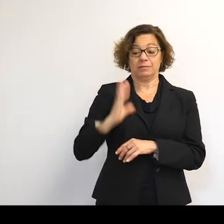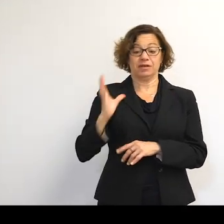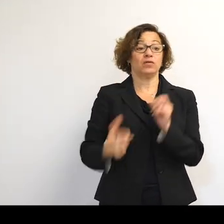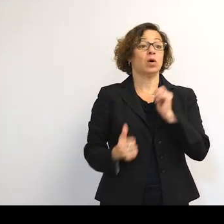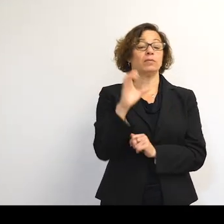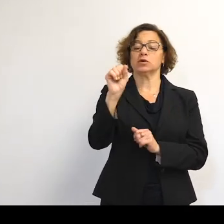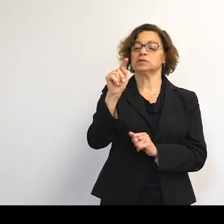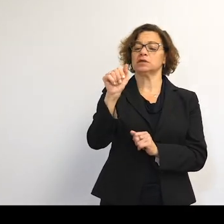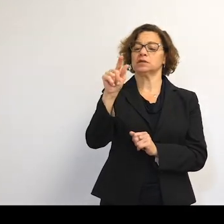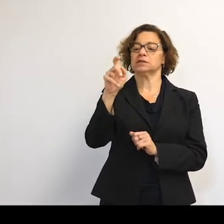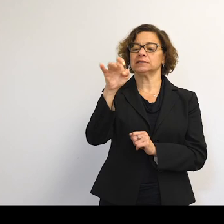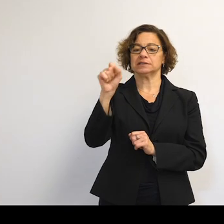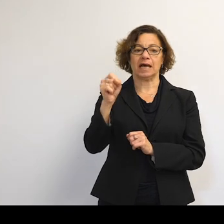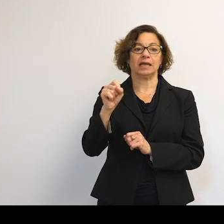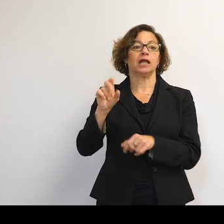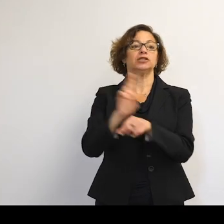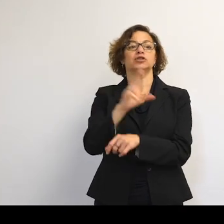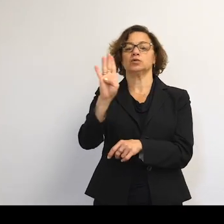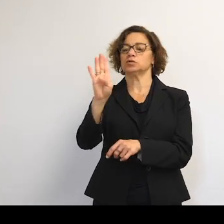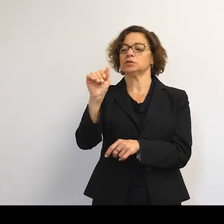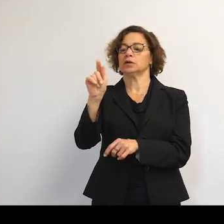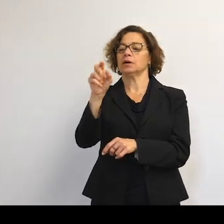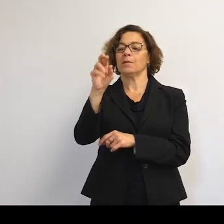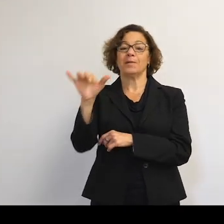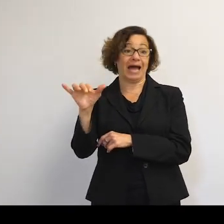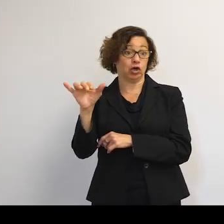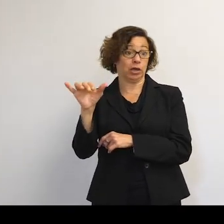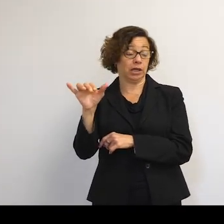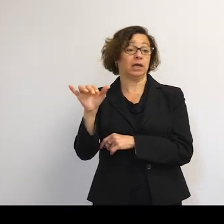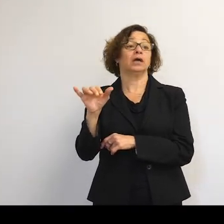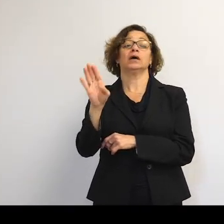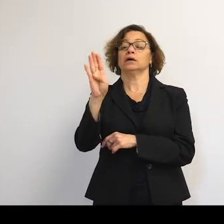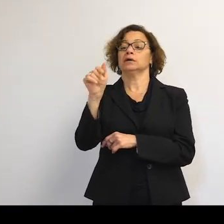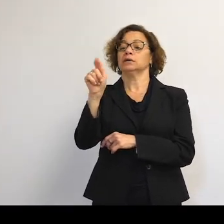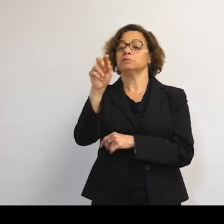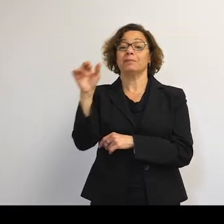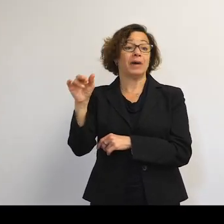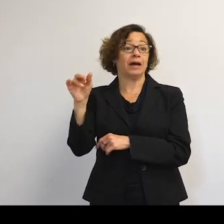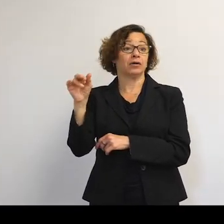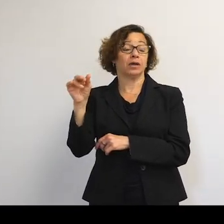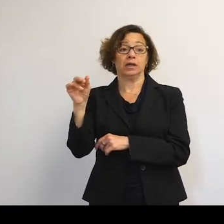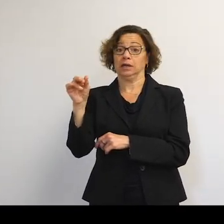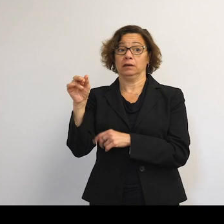And when the batteries run out, the laws of physics didn't stop working. They kept going in their motion in their orbits.